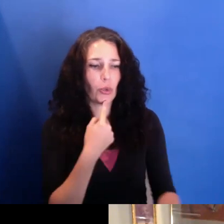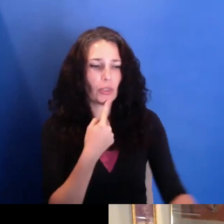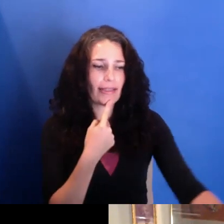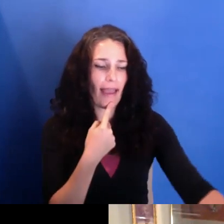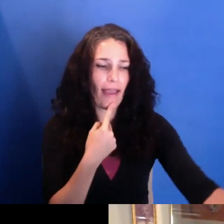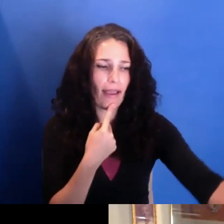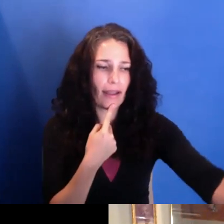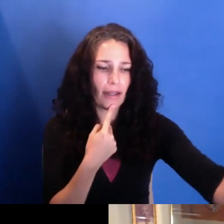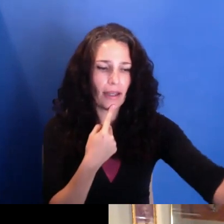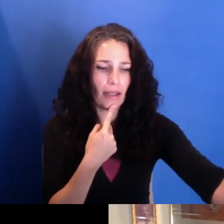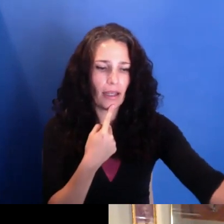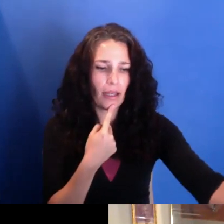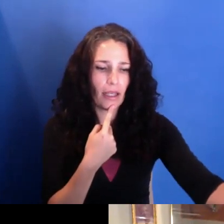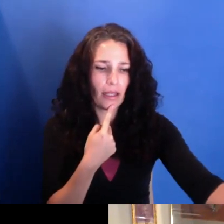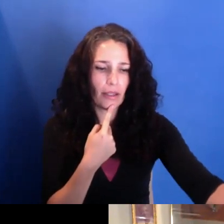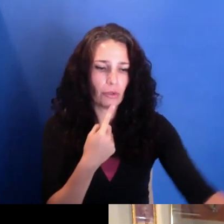as we're reckoning with so many things right now,